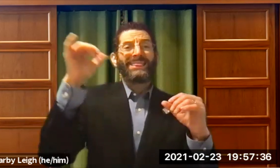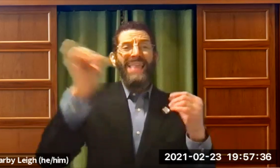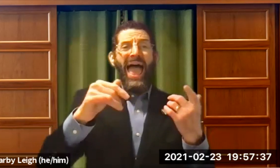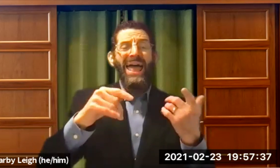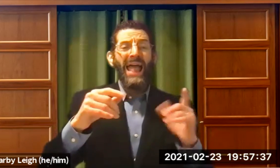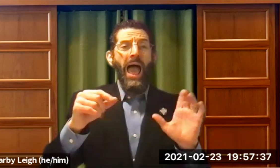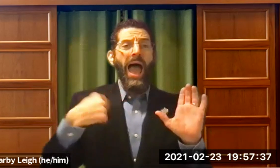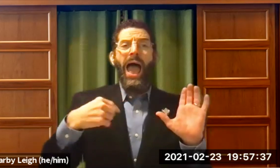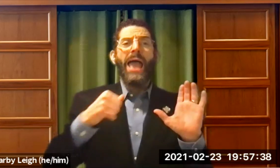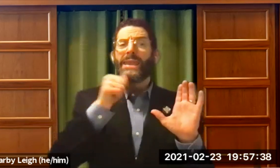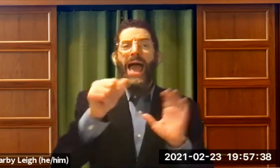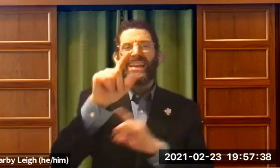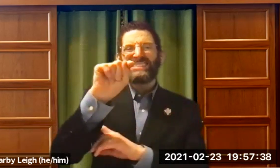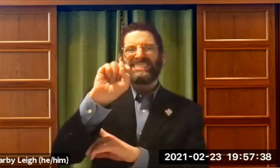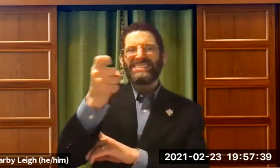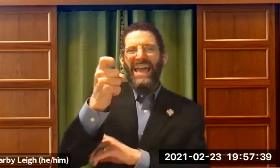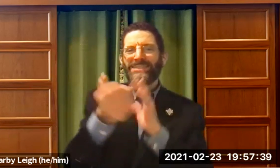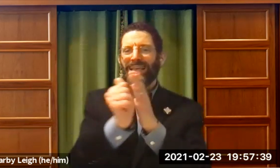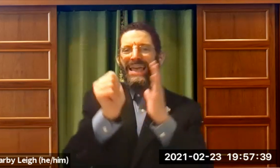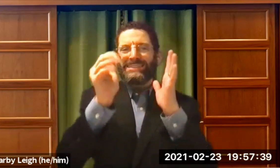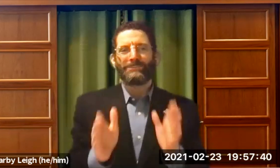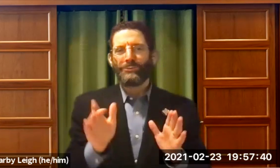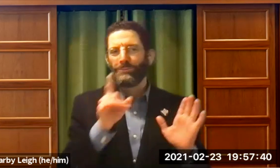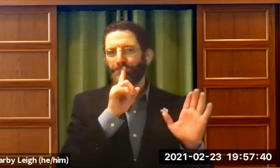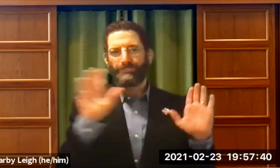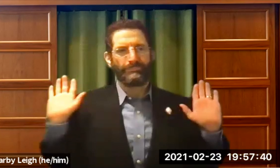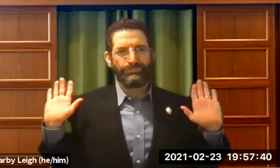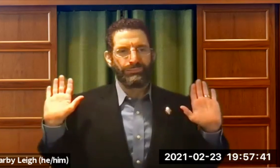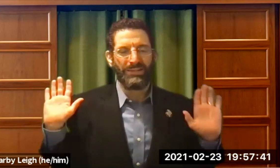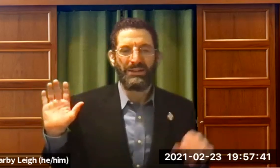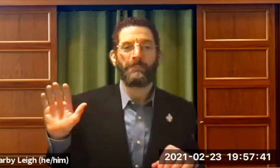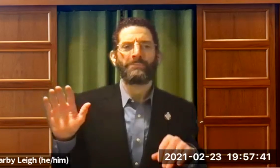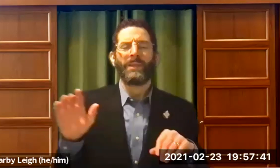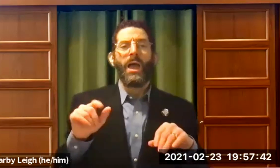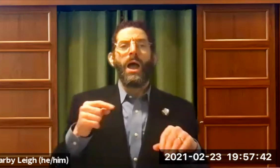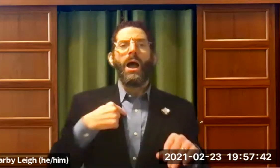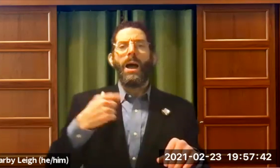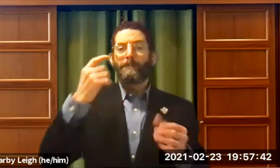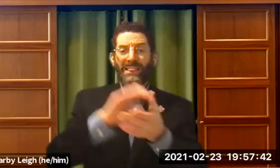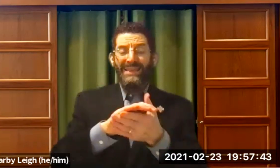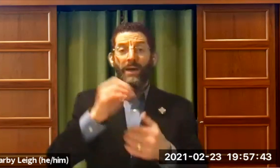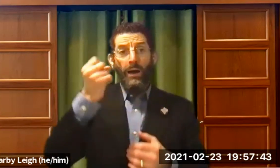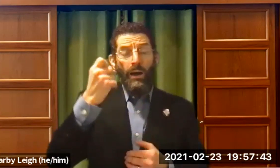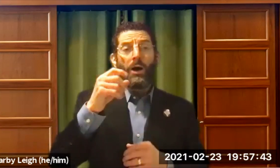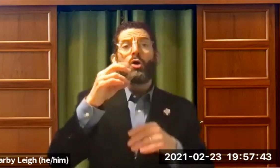ADA not applying, I'm not a text expert.